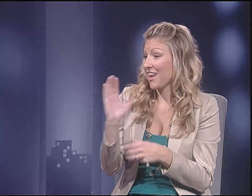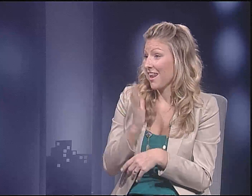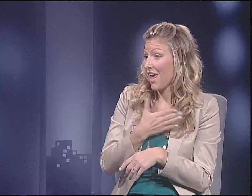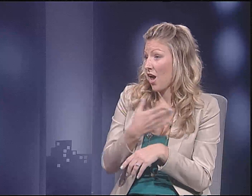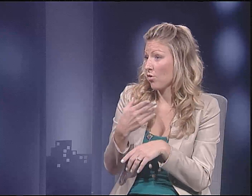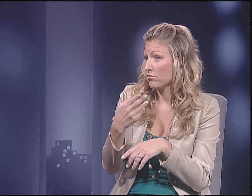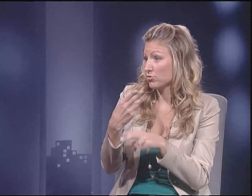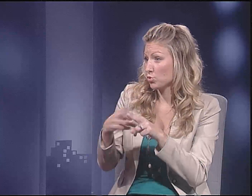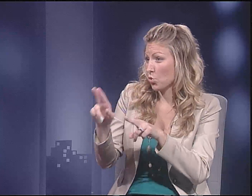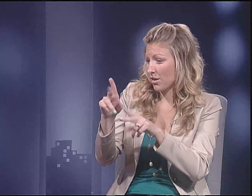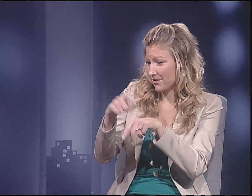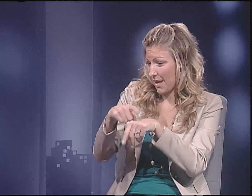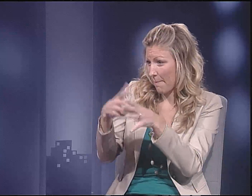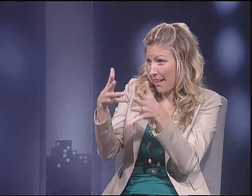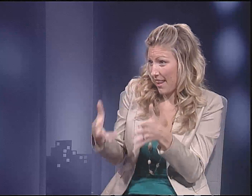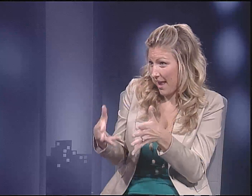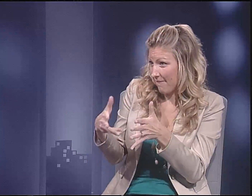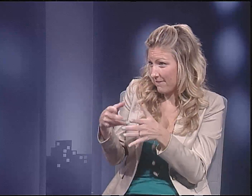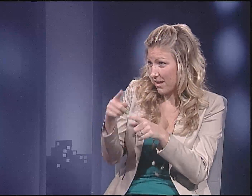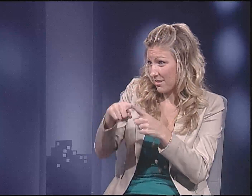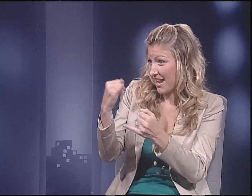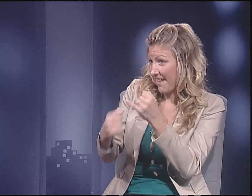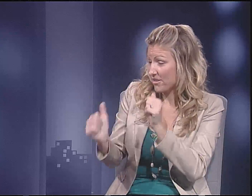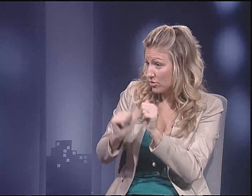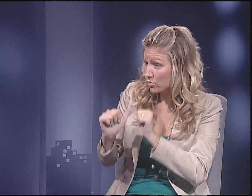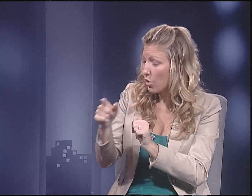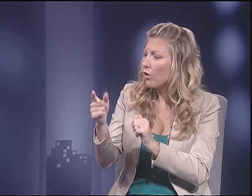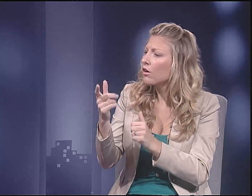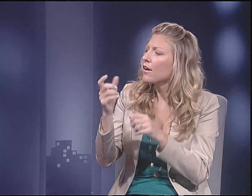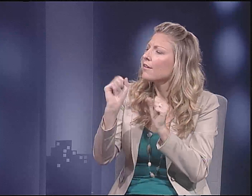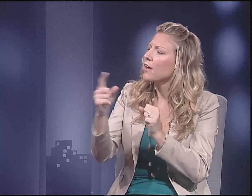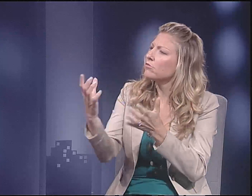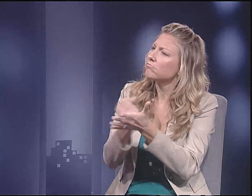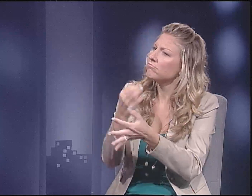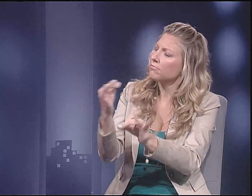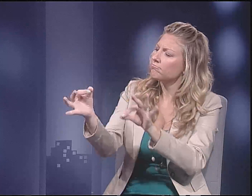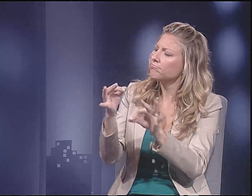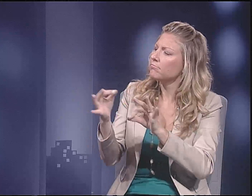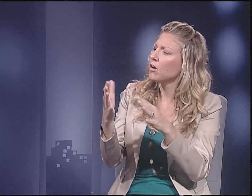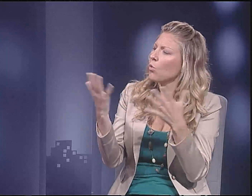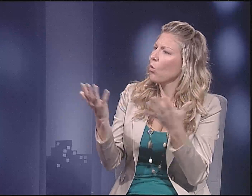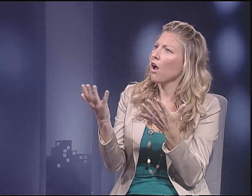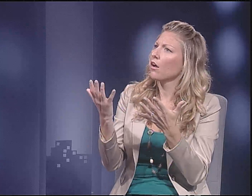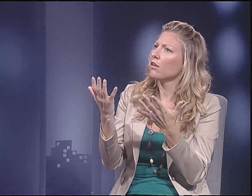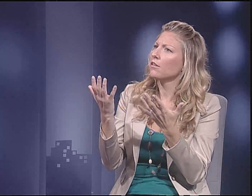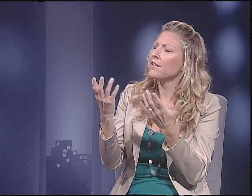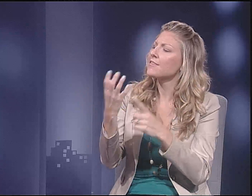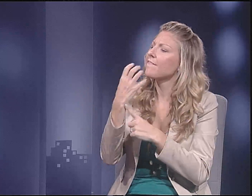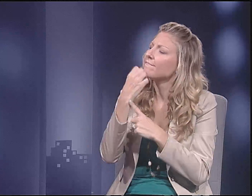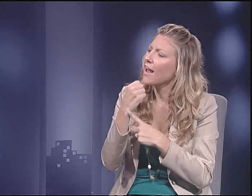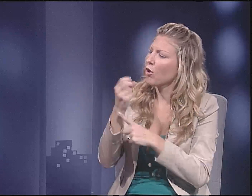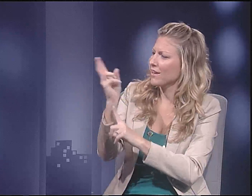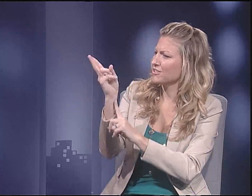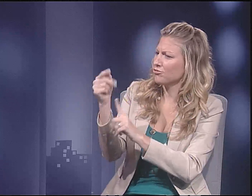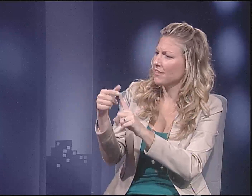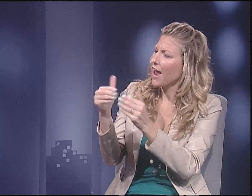[ Pause ] In the short time we have left, for the end of the show,